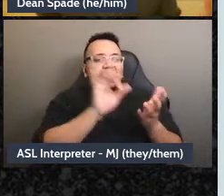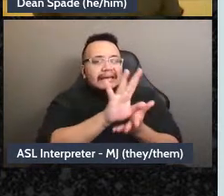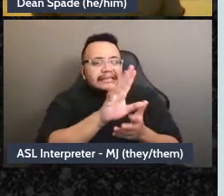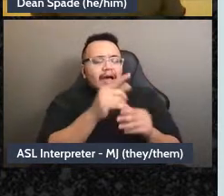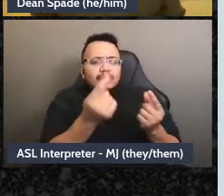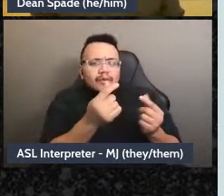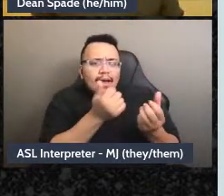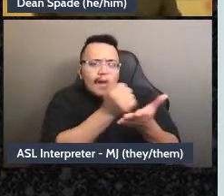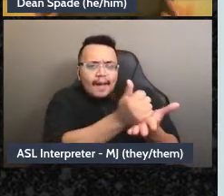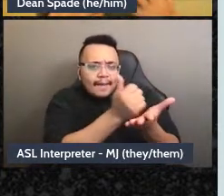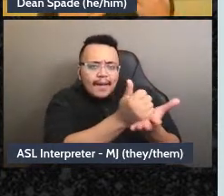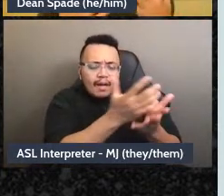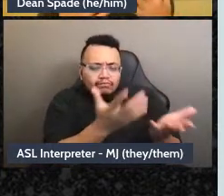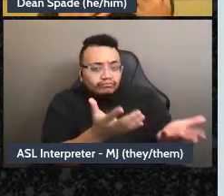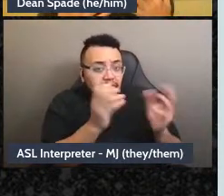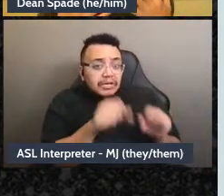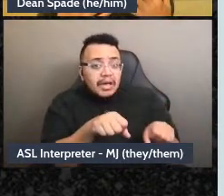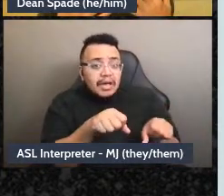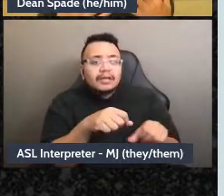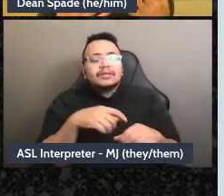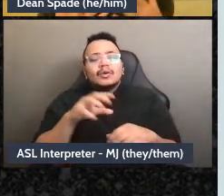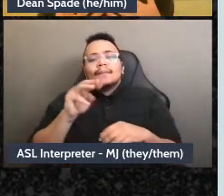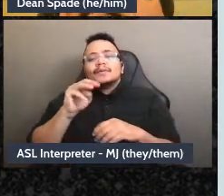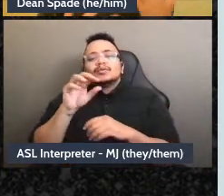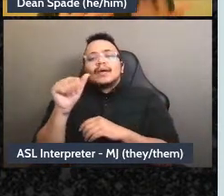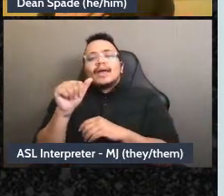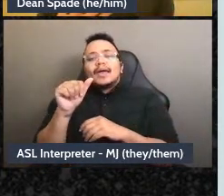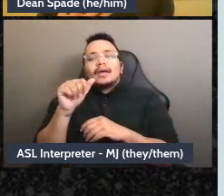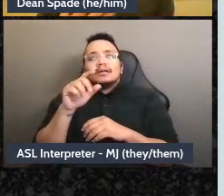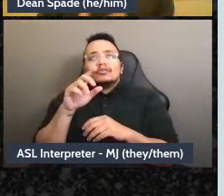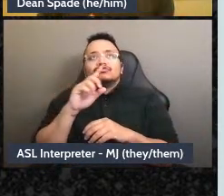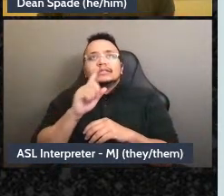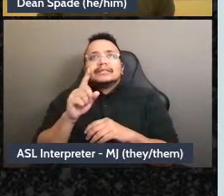aid is like the way people enter movements often because it's one of the first places they heard